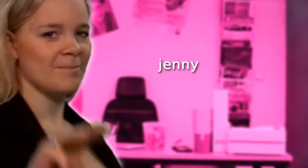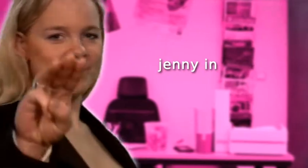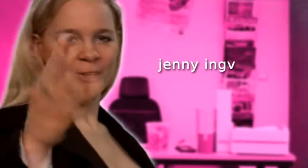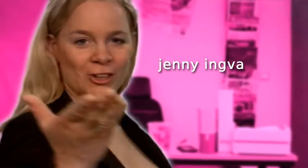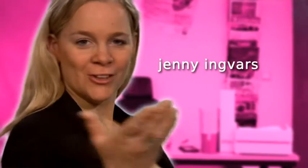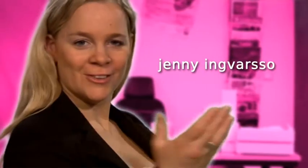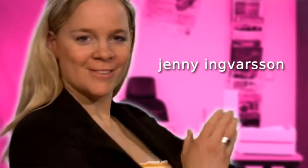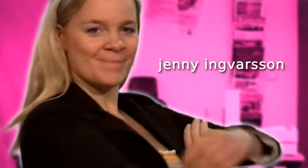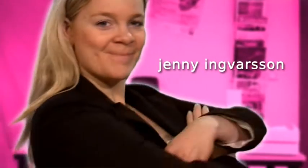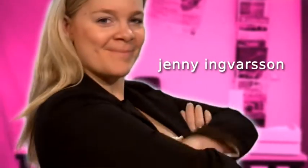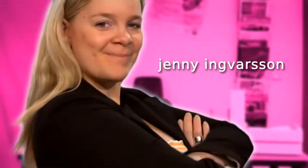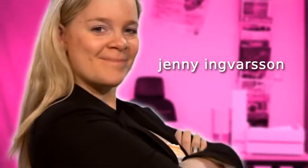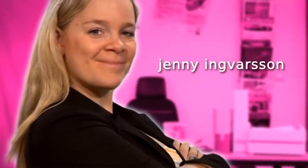My